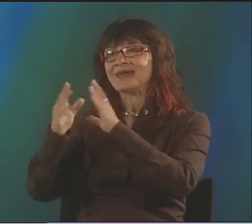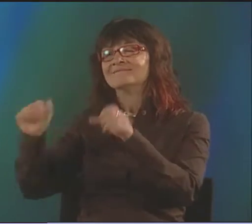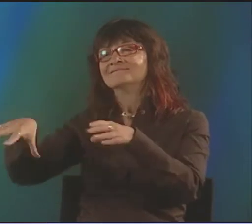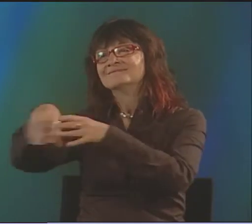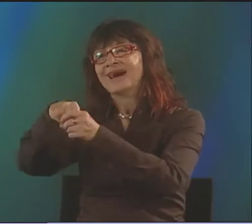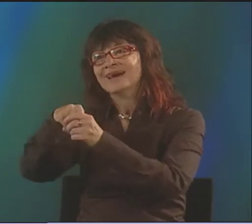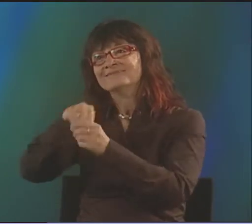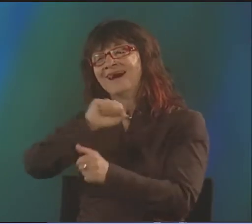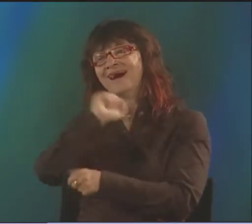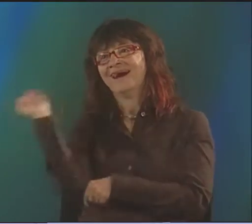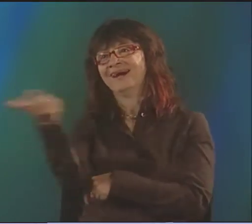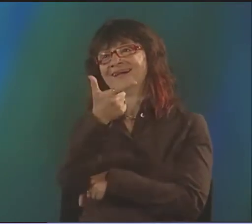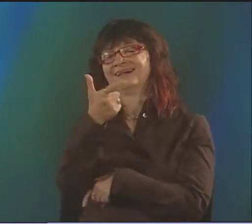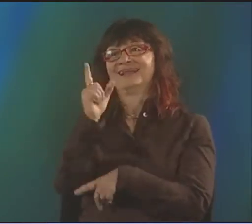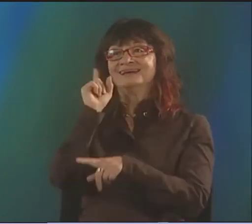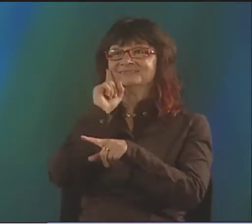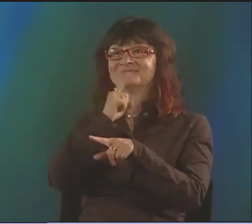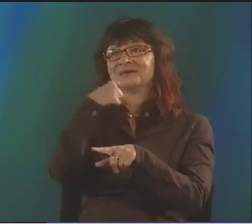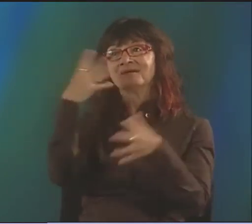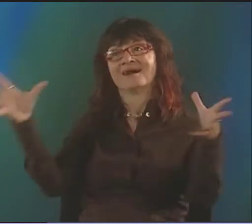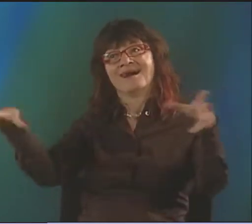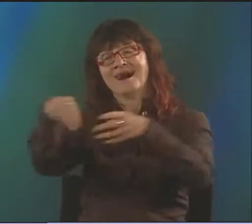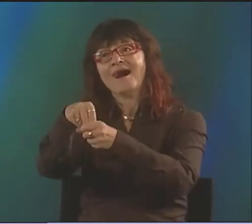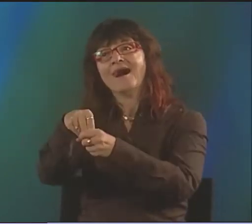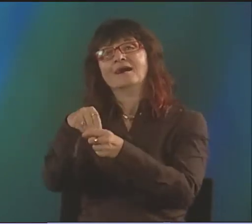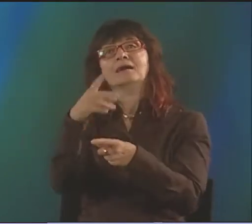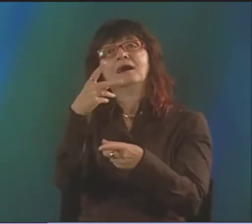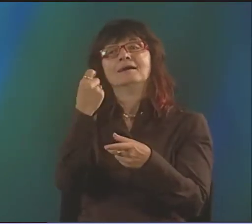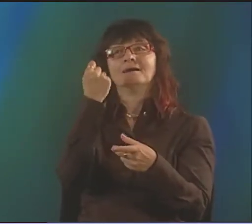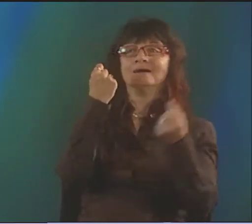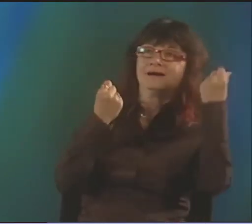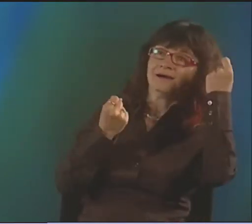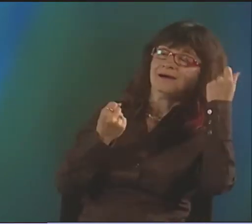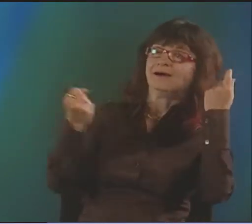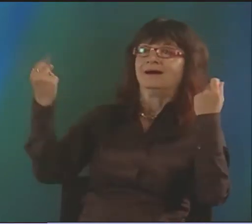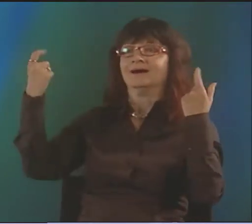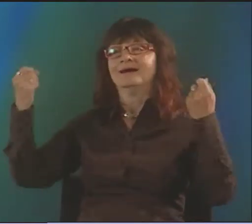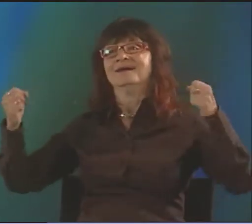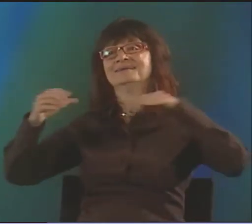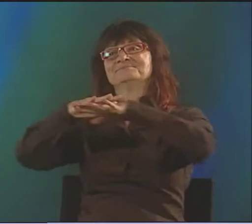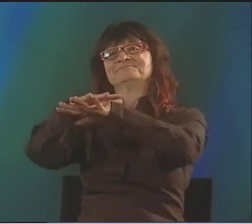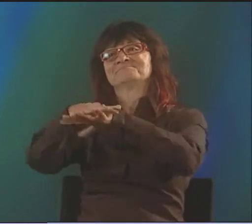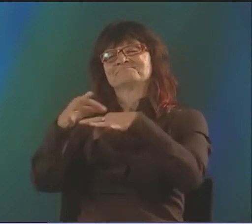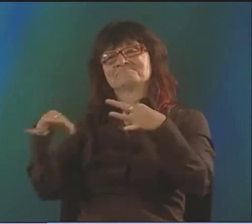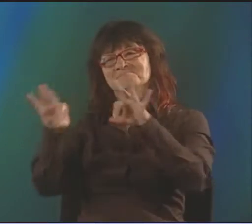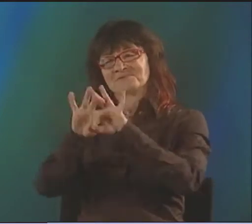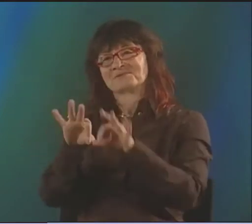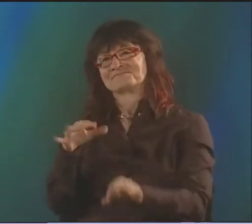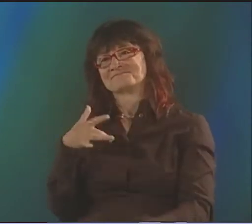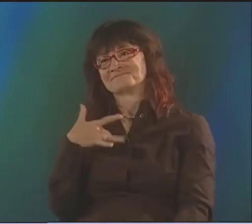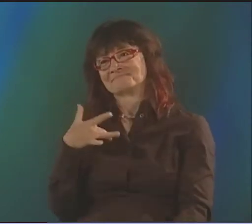BECAUSE I THOUGHT IT WAS A REALLY WORTHWHILE THING TO HAVE EVERYBODY IN THE COMMUNITY INVOLVED, THAT DEAF AND HEARING PEOPLE